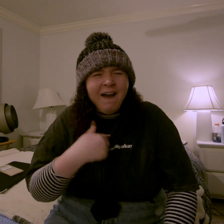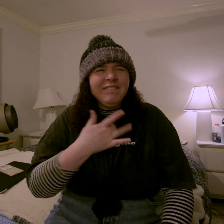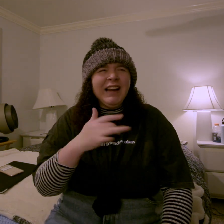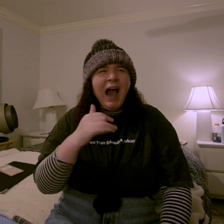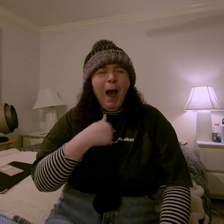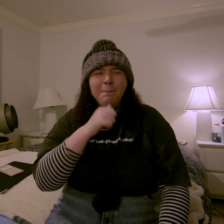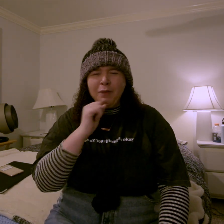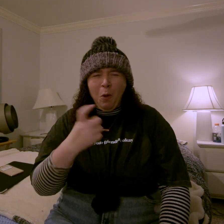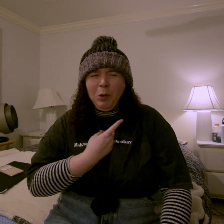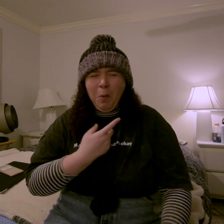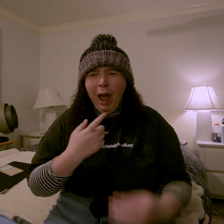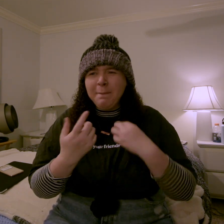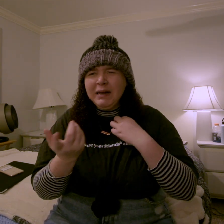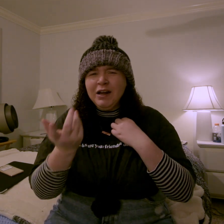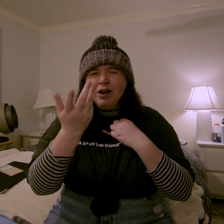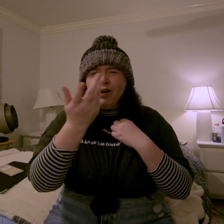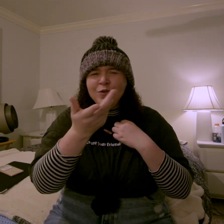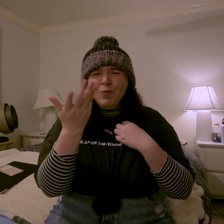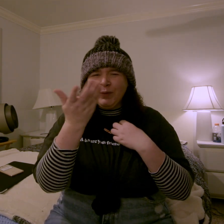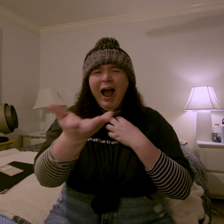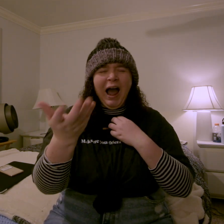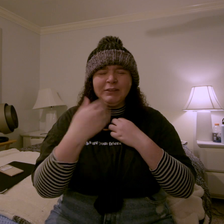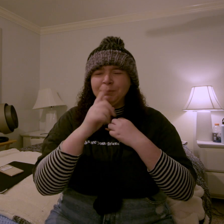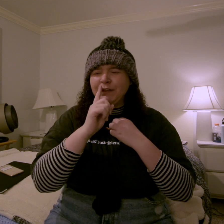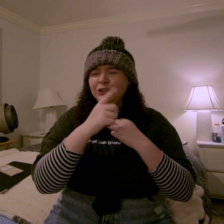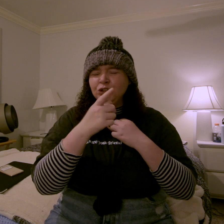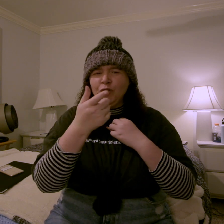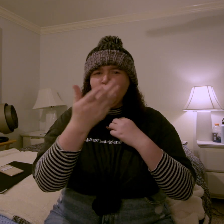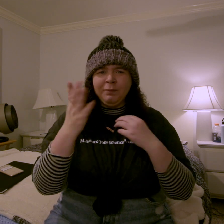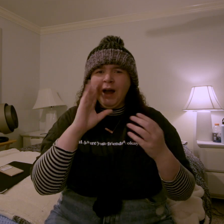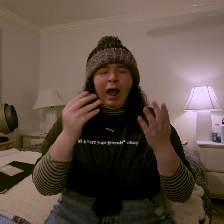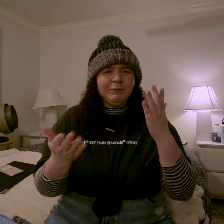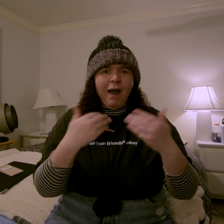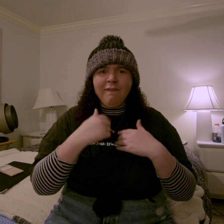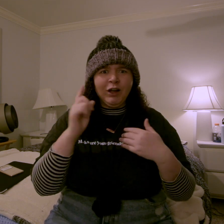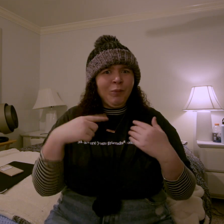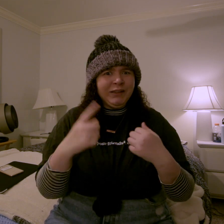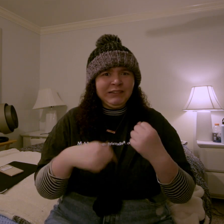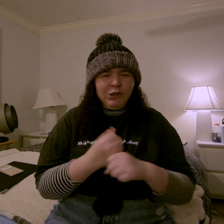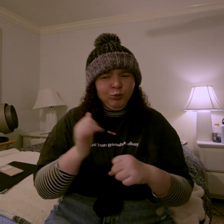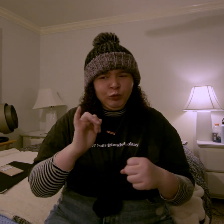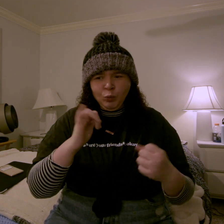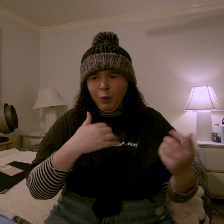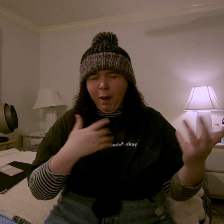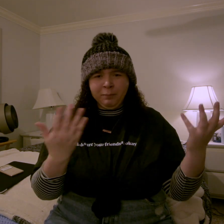i feel like i'm not the only one. you guys may had a crazy year too